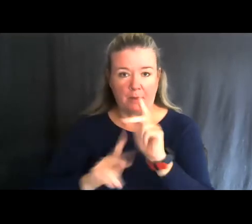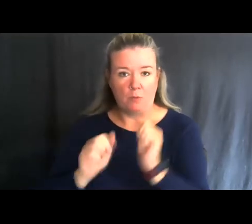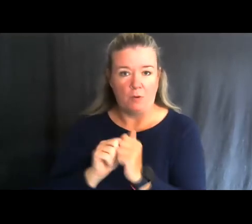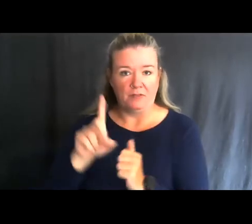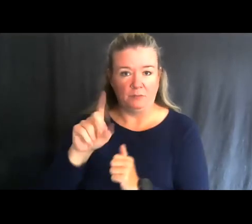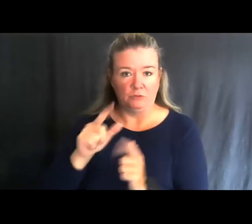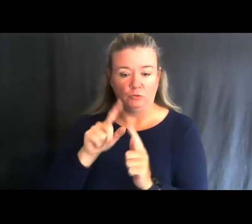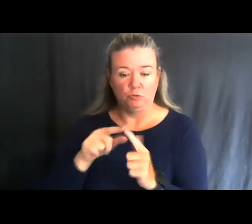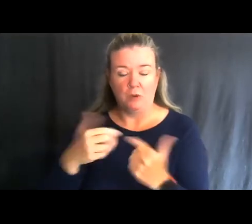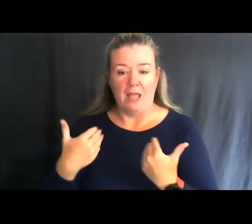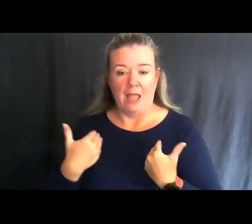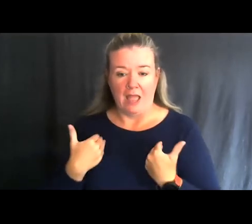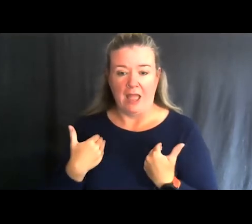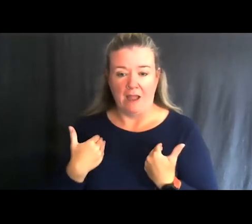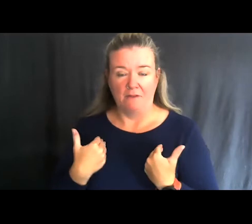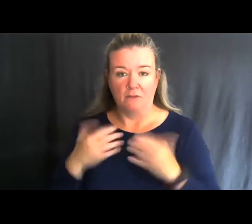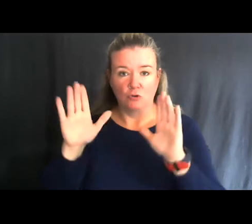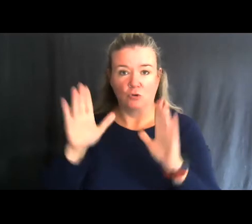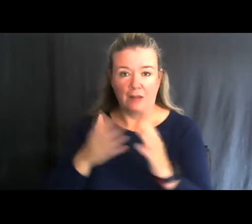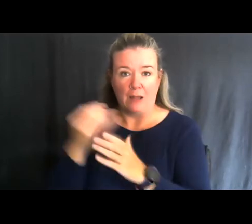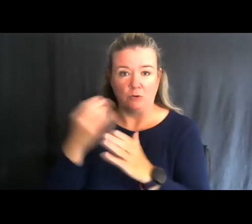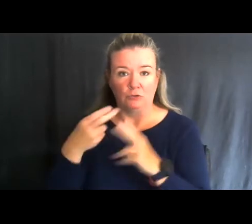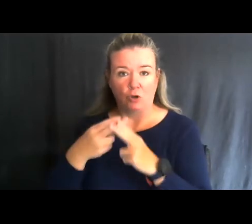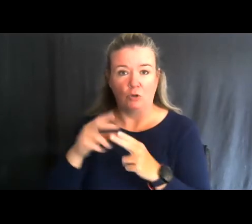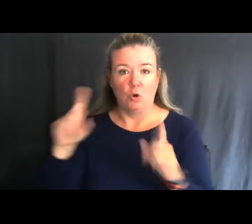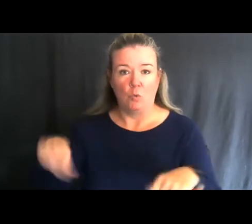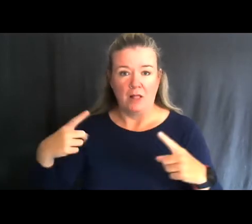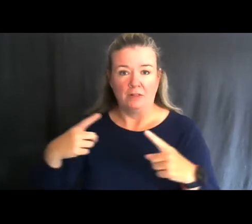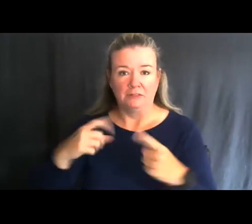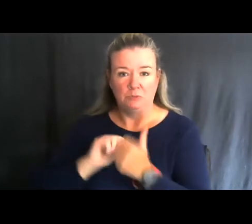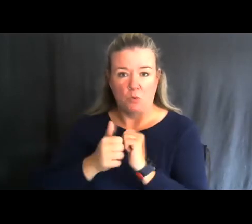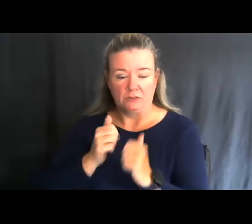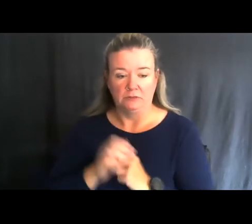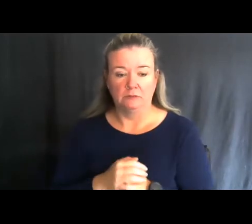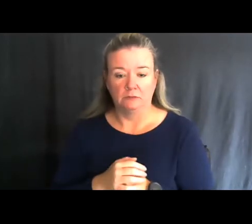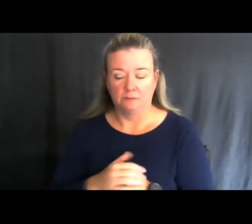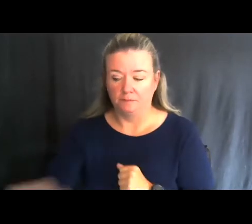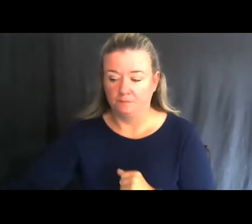back in the great outdoors called Wheelin’ Sportsmen.